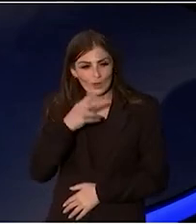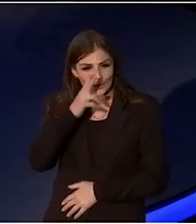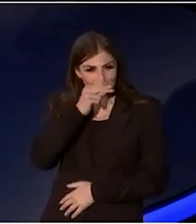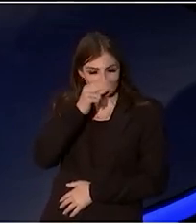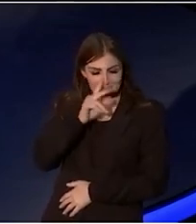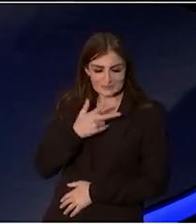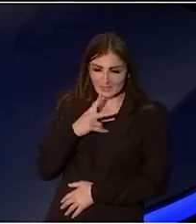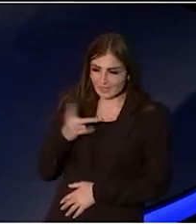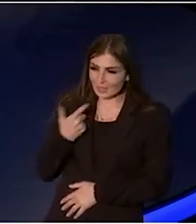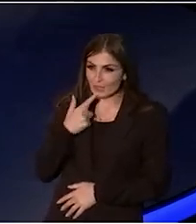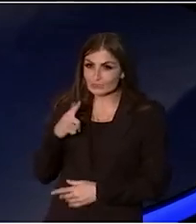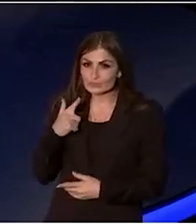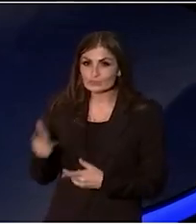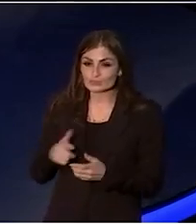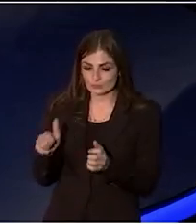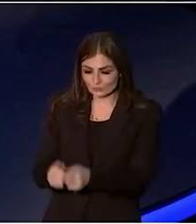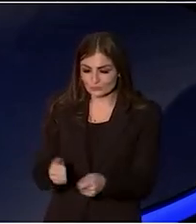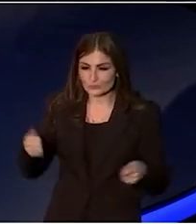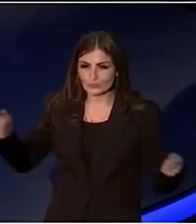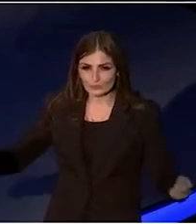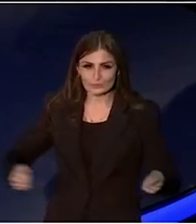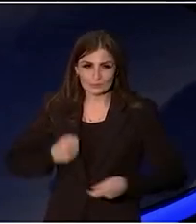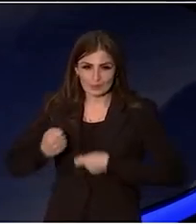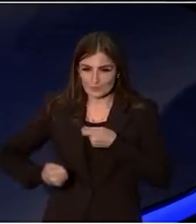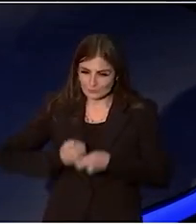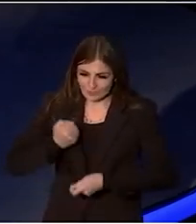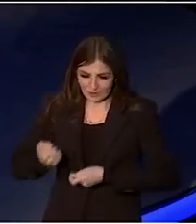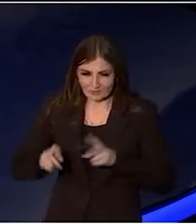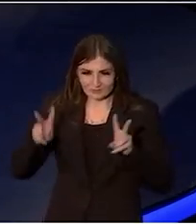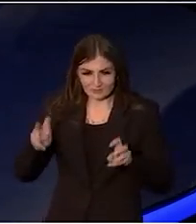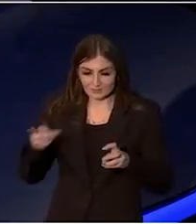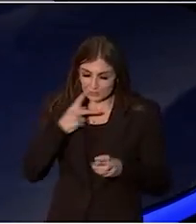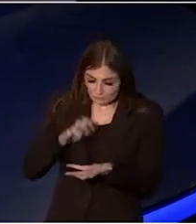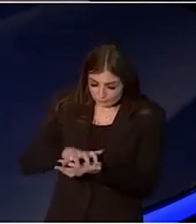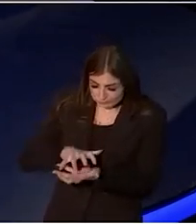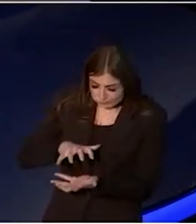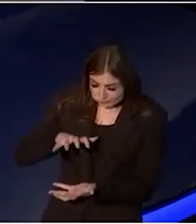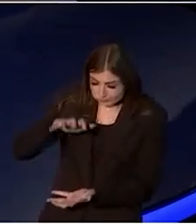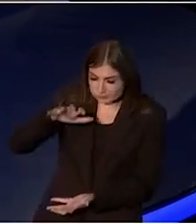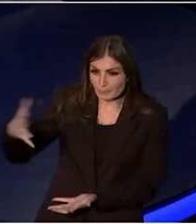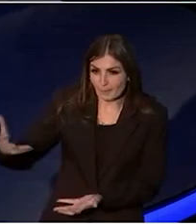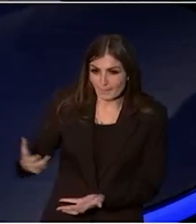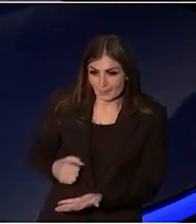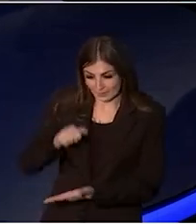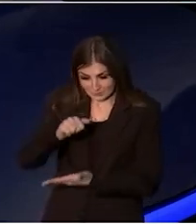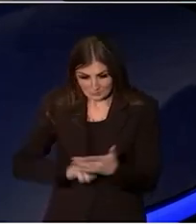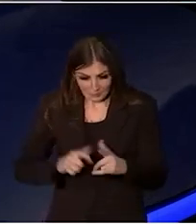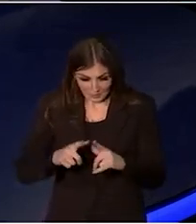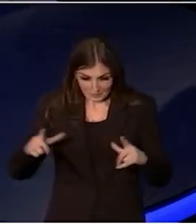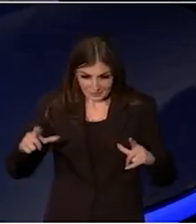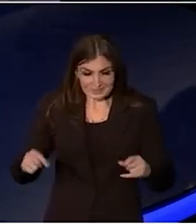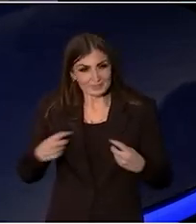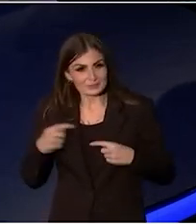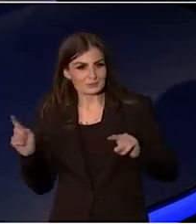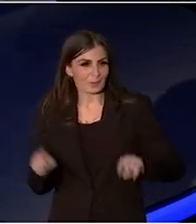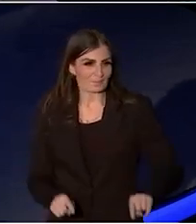money and on one occasion I had to save up for months and months to be able to buy the ticket to Nicholas Nickleby.